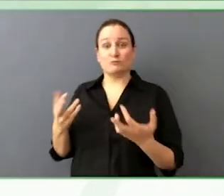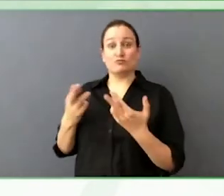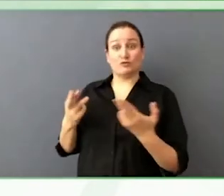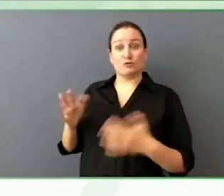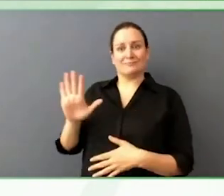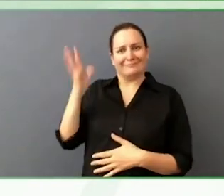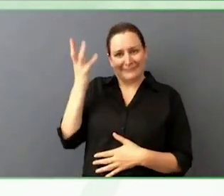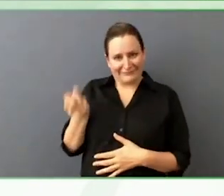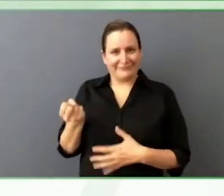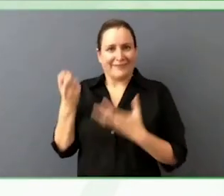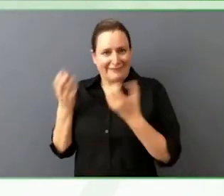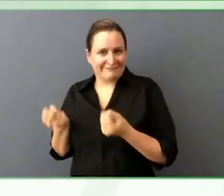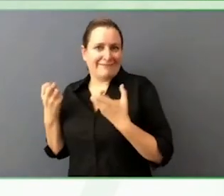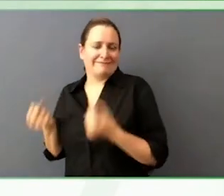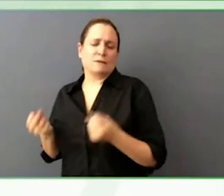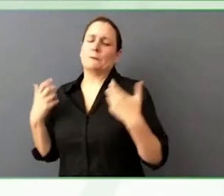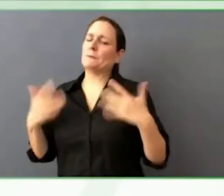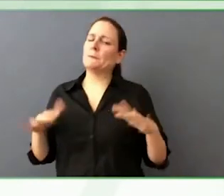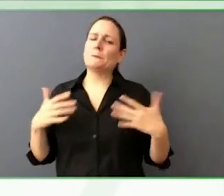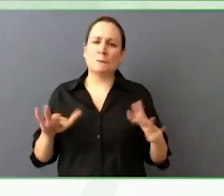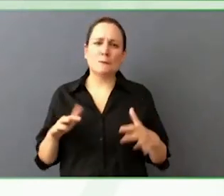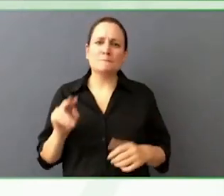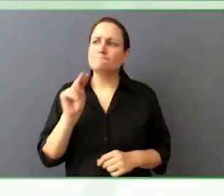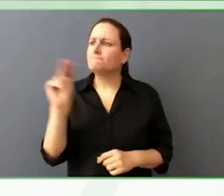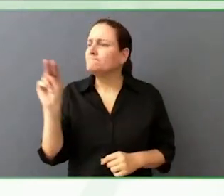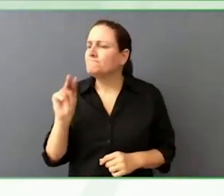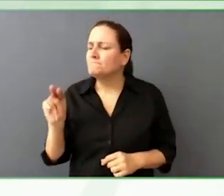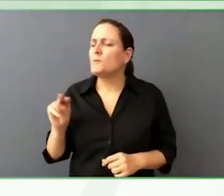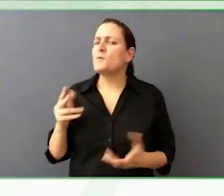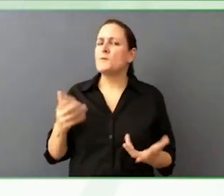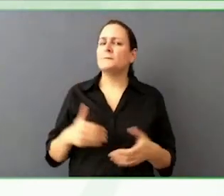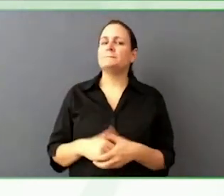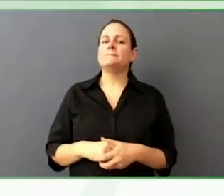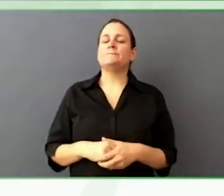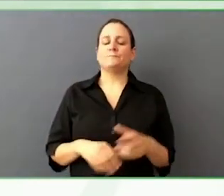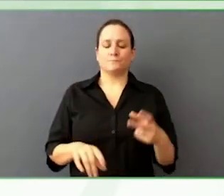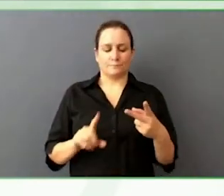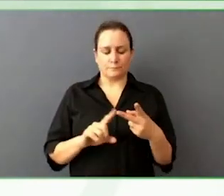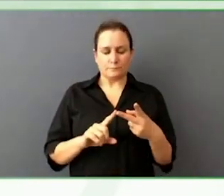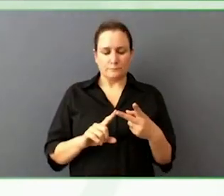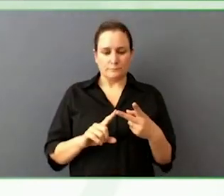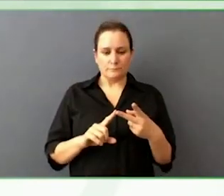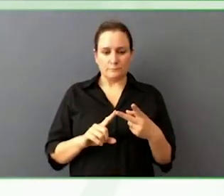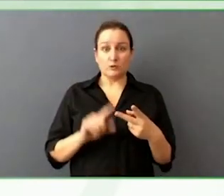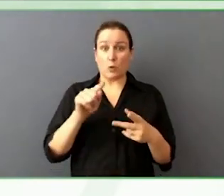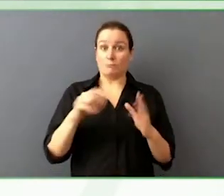Something else that that I would never discredit is, just kind of going on a social media.